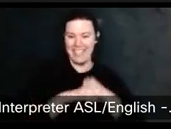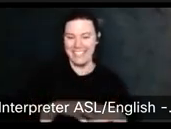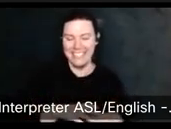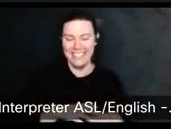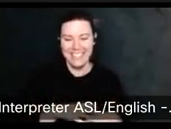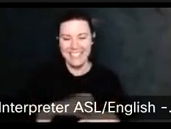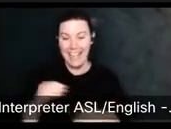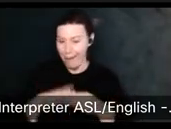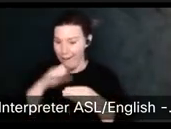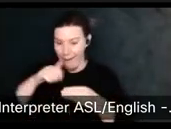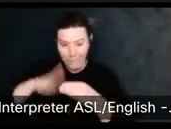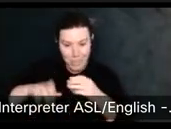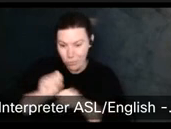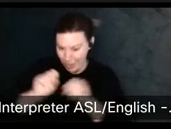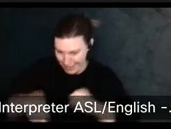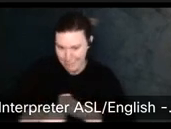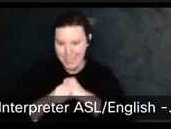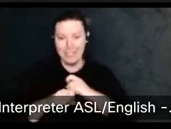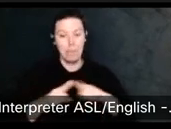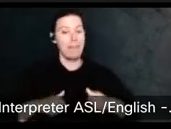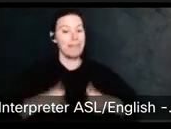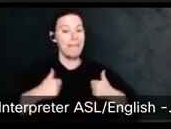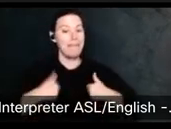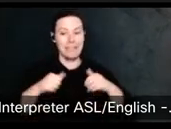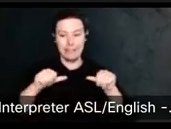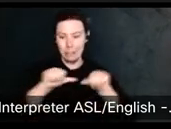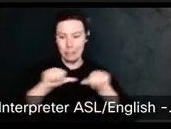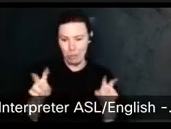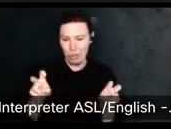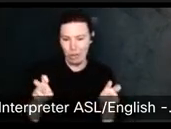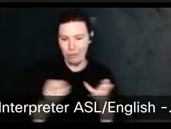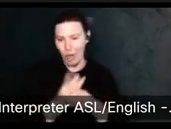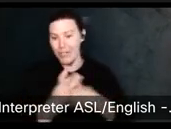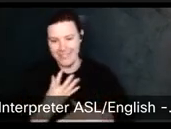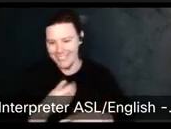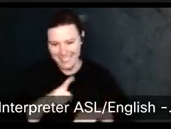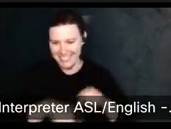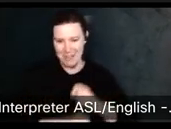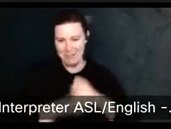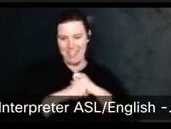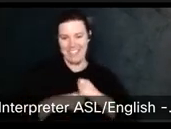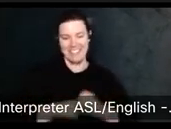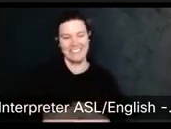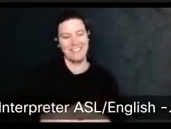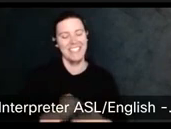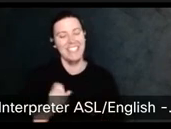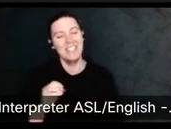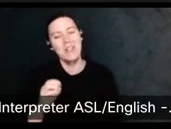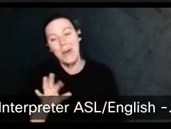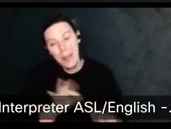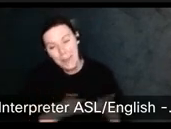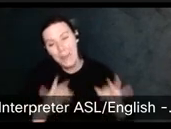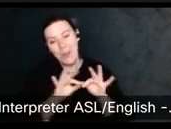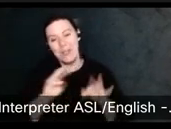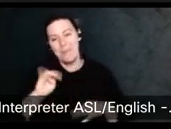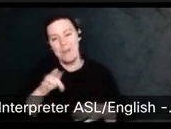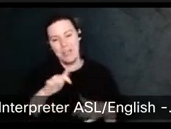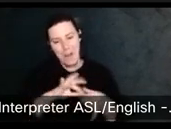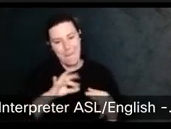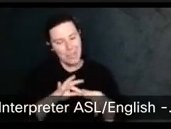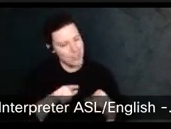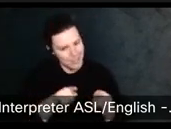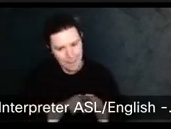So, it's really important and, um, Michelle talked about this earlier about it's really important for you to seek out legal advice. If you have issues about copywriter trademark.